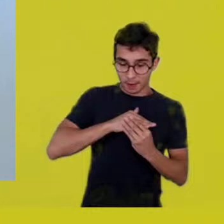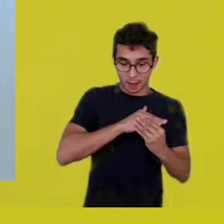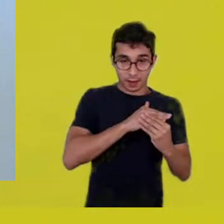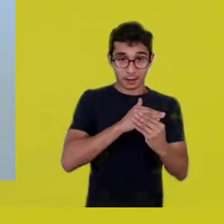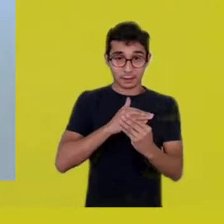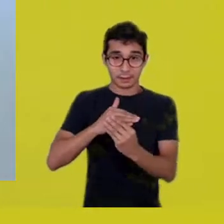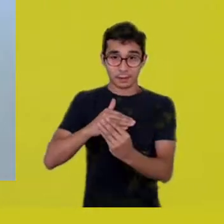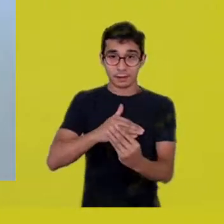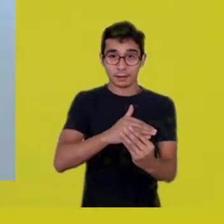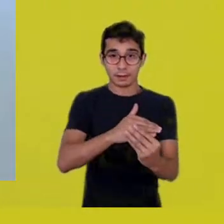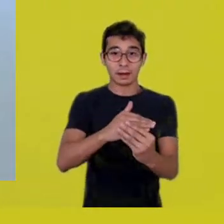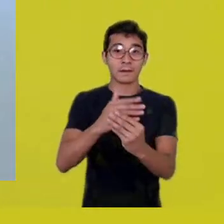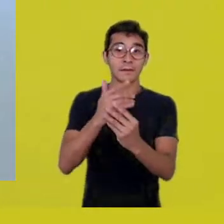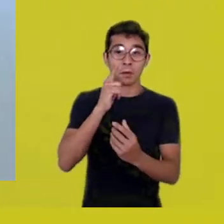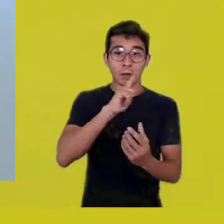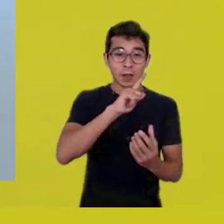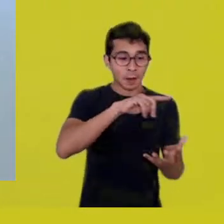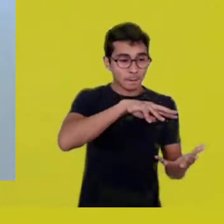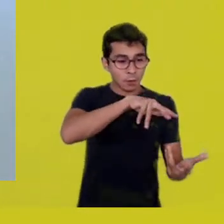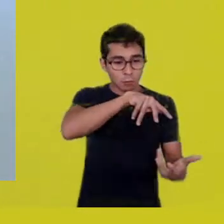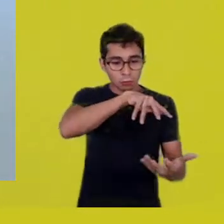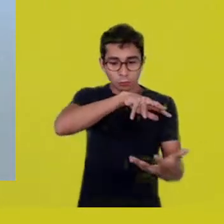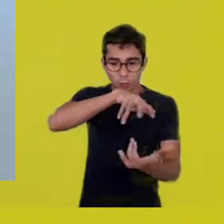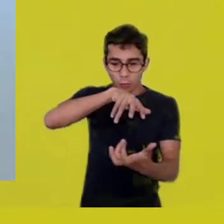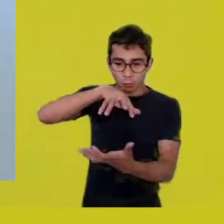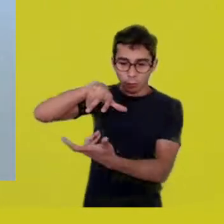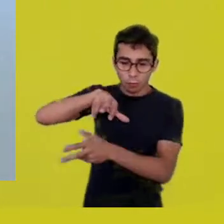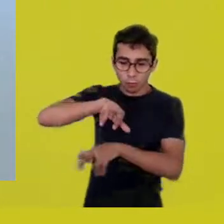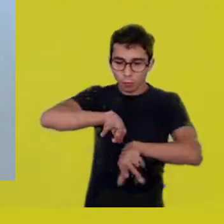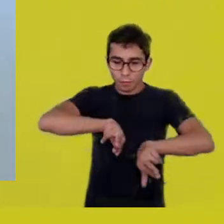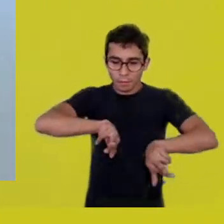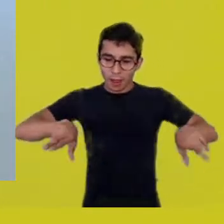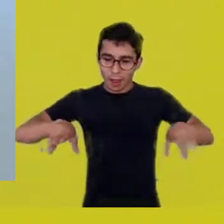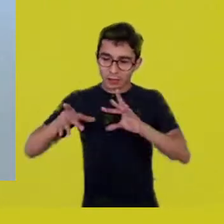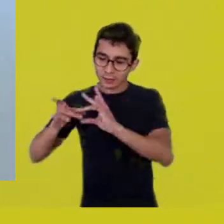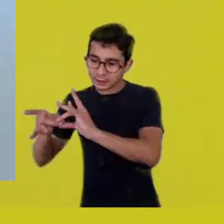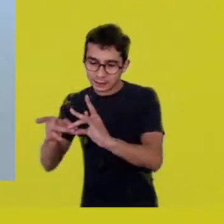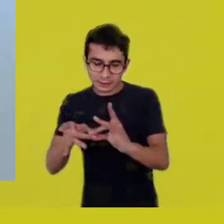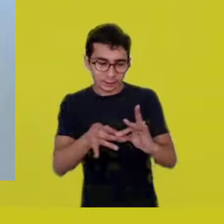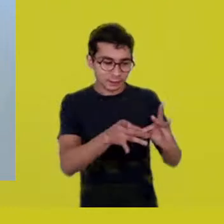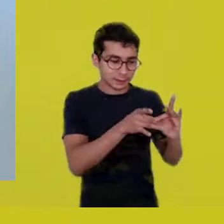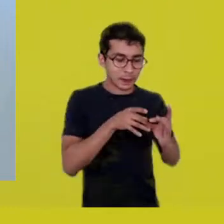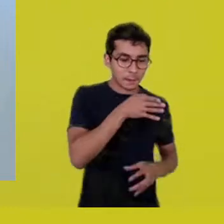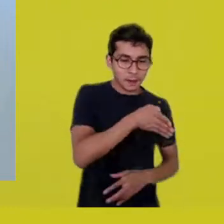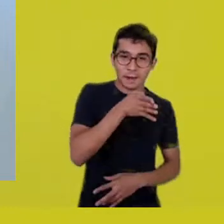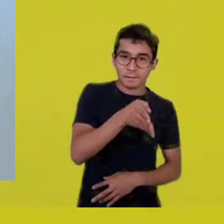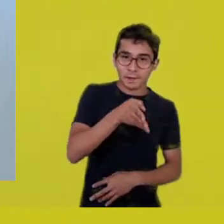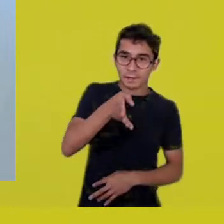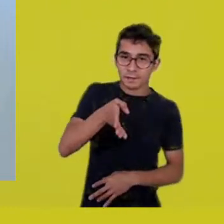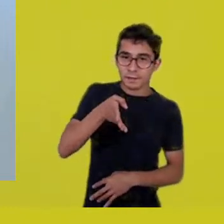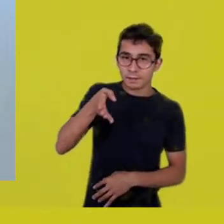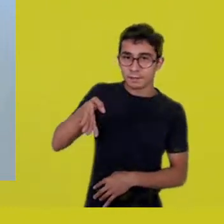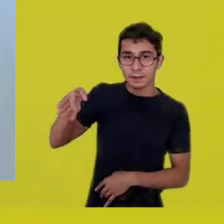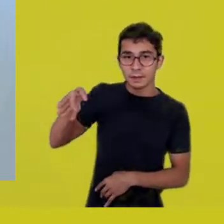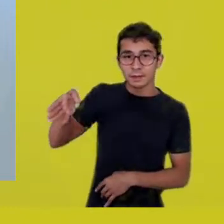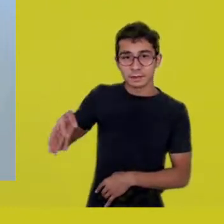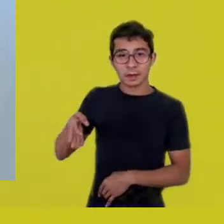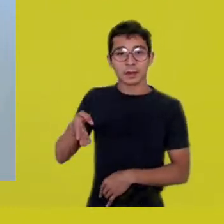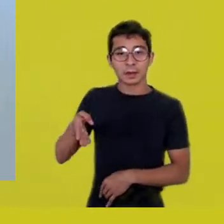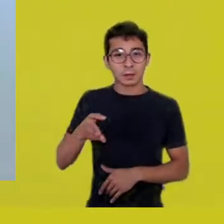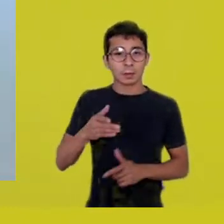which end up being formed in any context we live in.